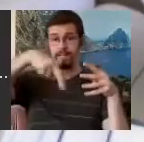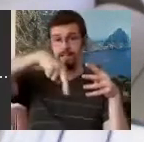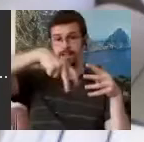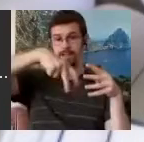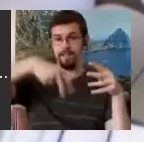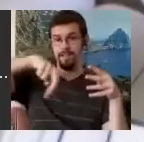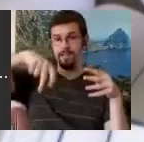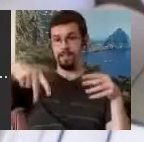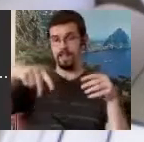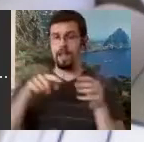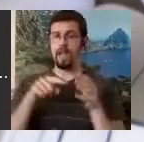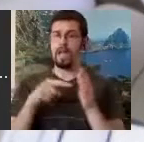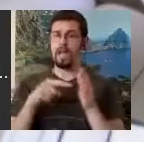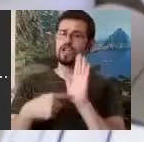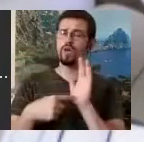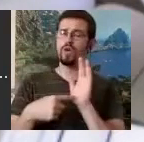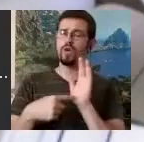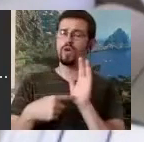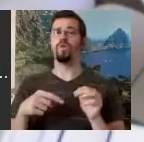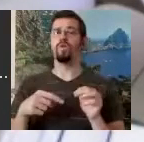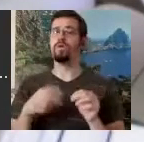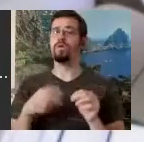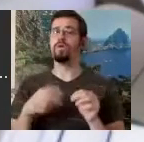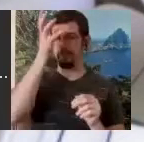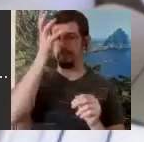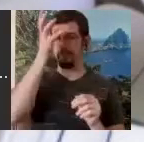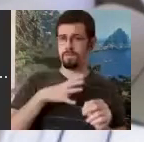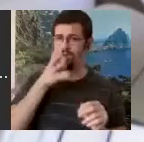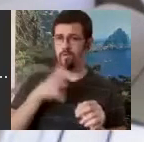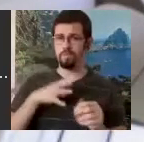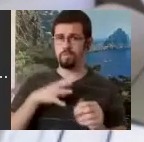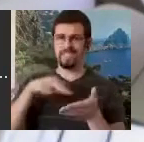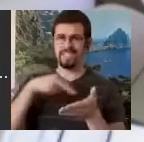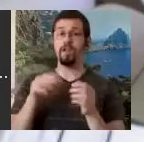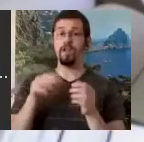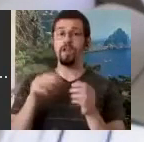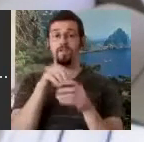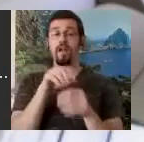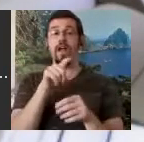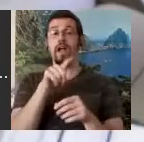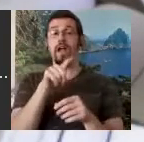together on the 5-lined staff and he even showed intertwining of 5-lined staffs